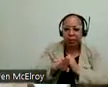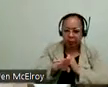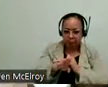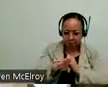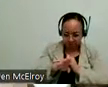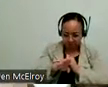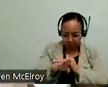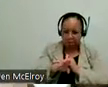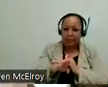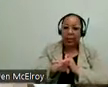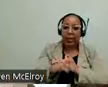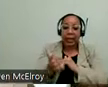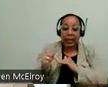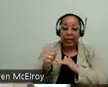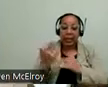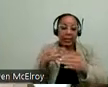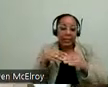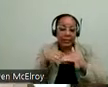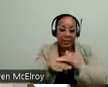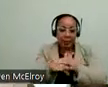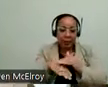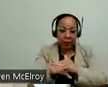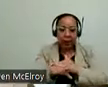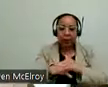any accessibility, in many different areas. I mean just almost every issue